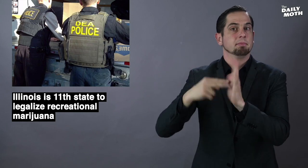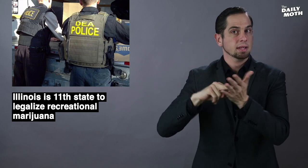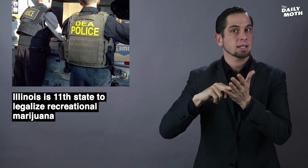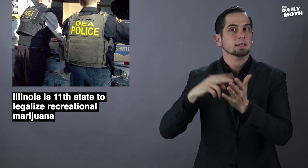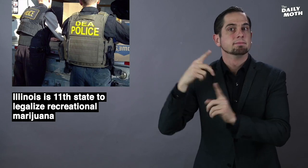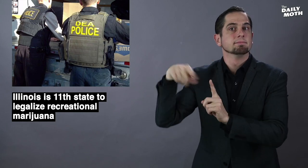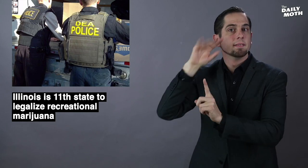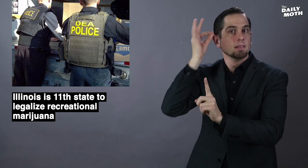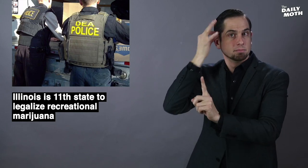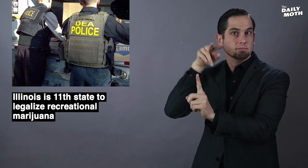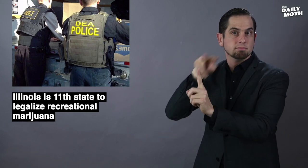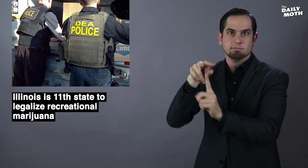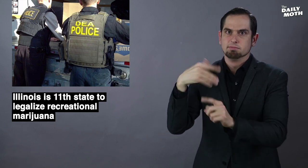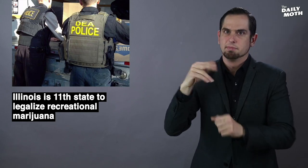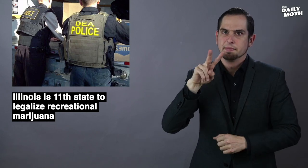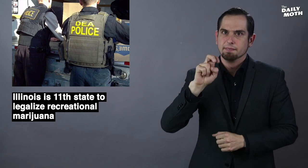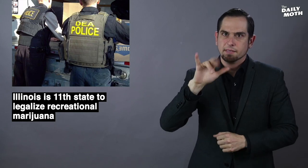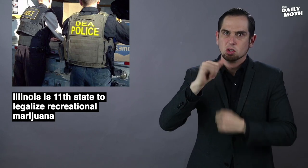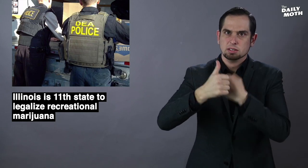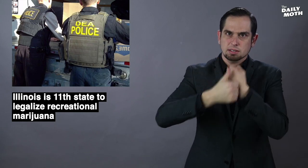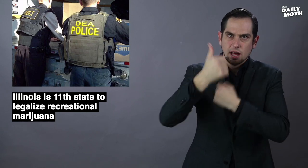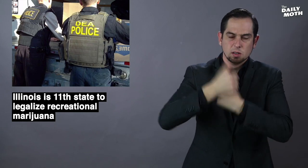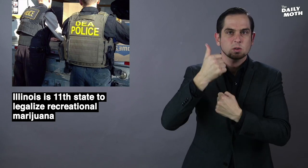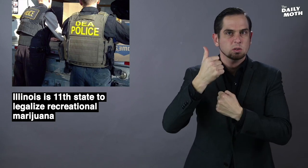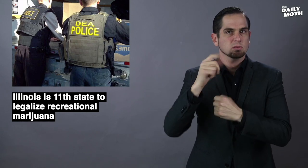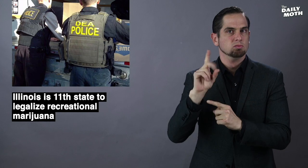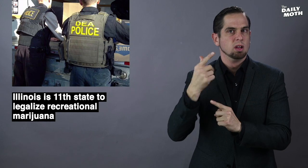which means it is considered very dangerous with